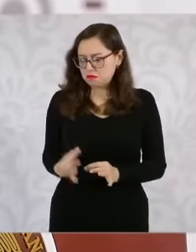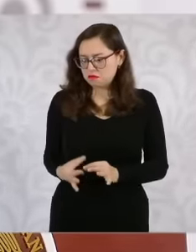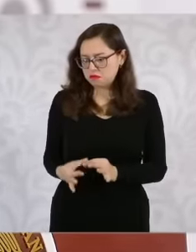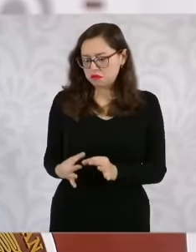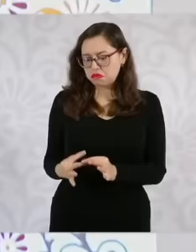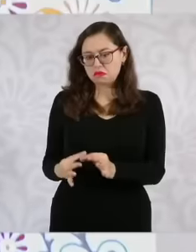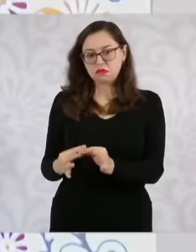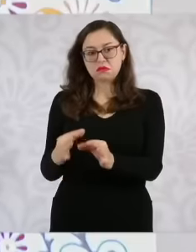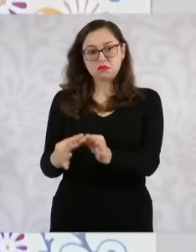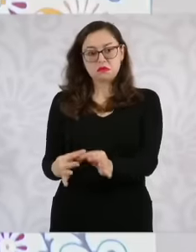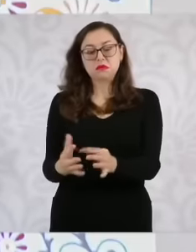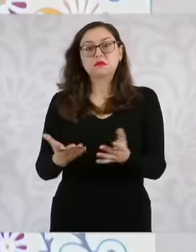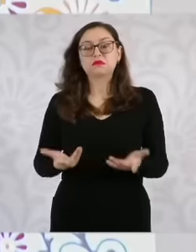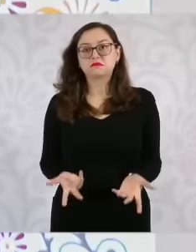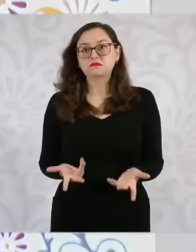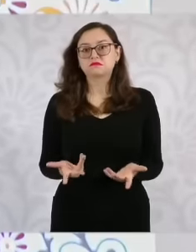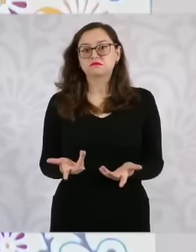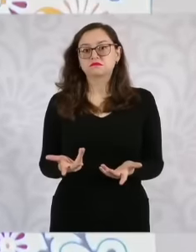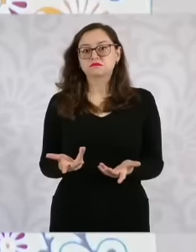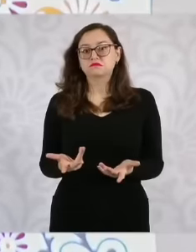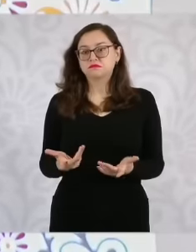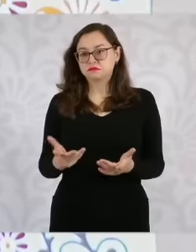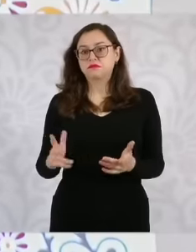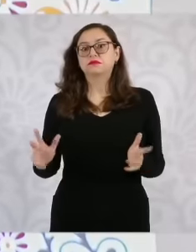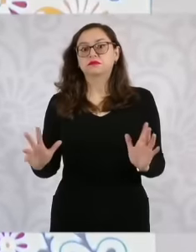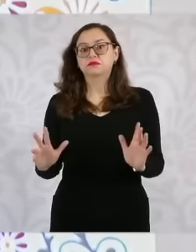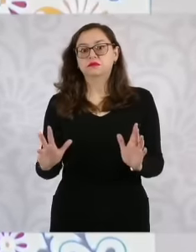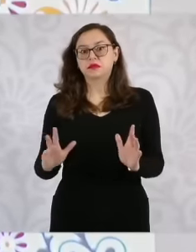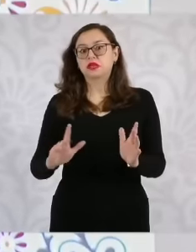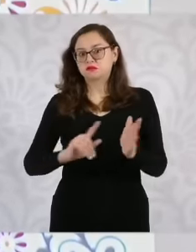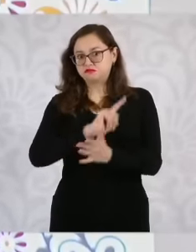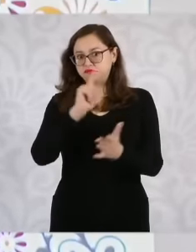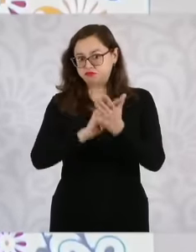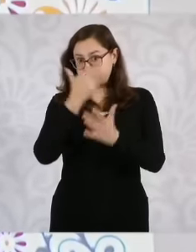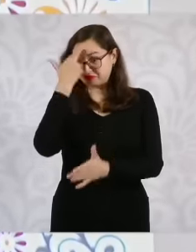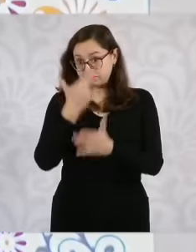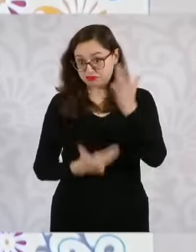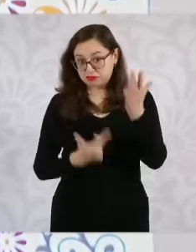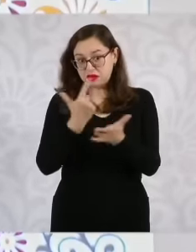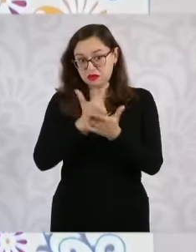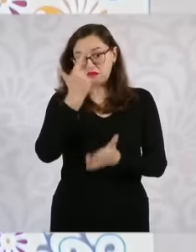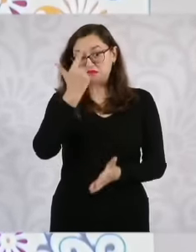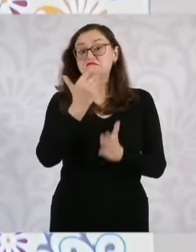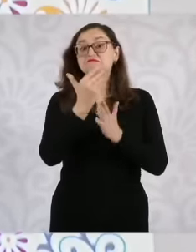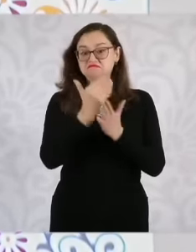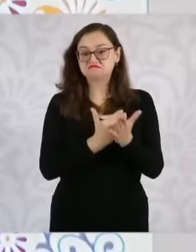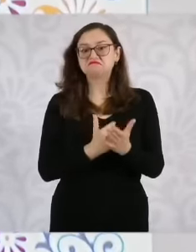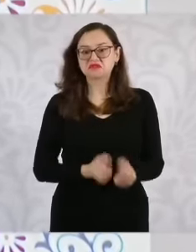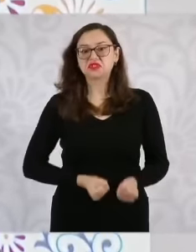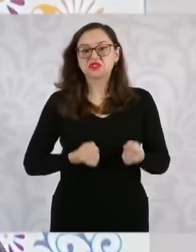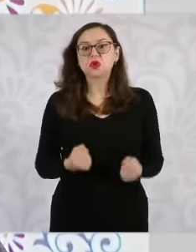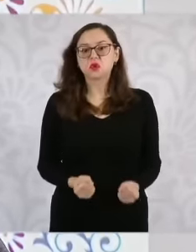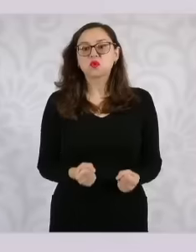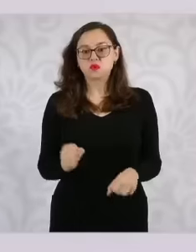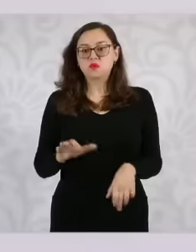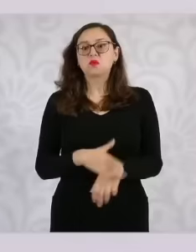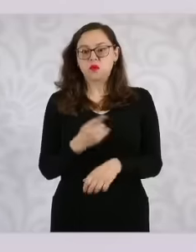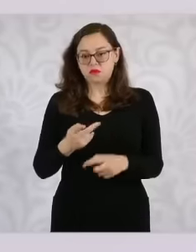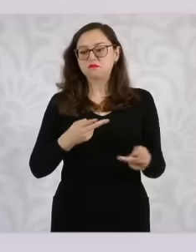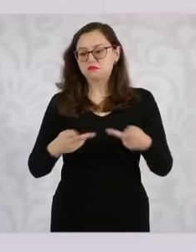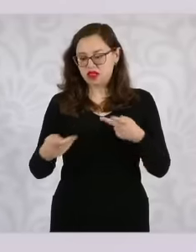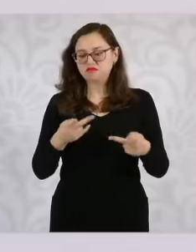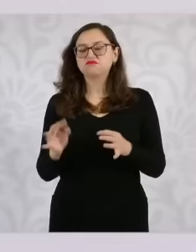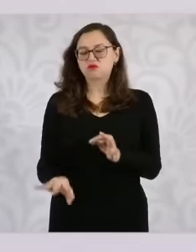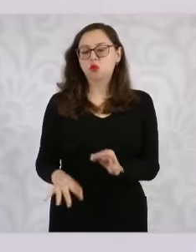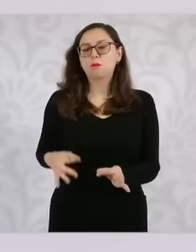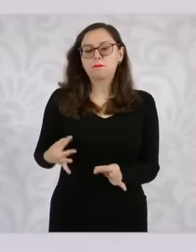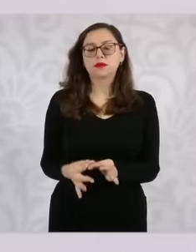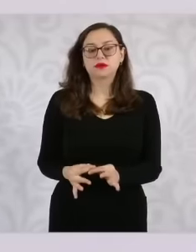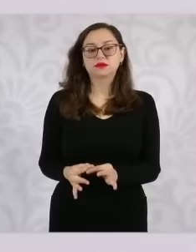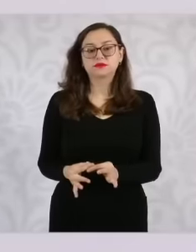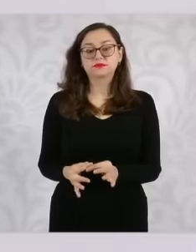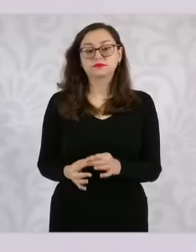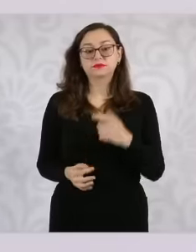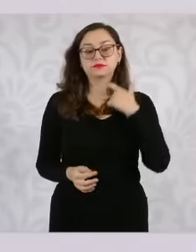high-impact crimes, they are going to decrease because there is a strategy and it is going to be fulfilled. So there are